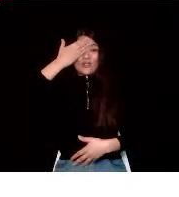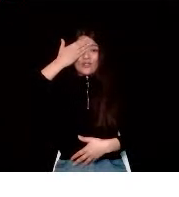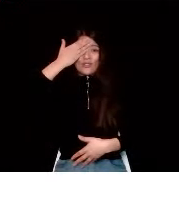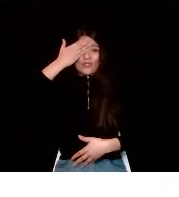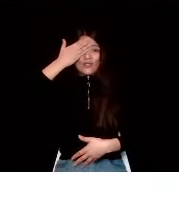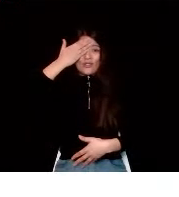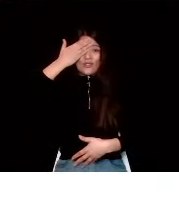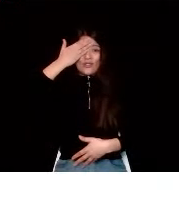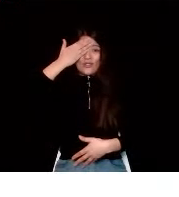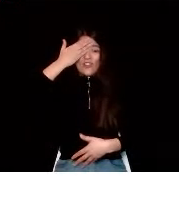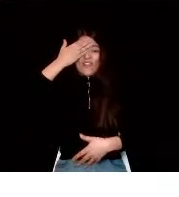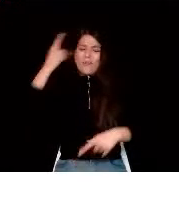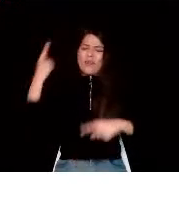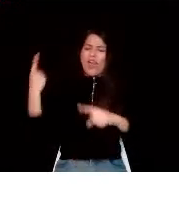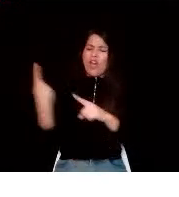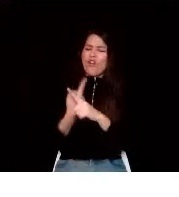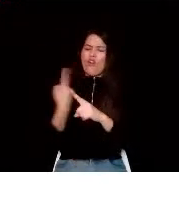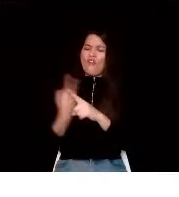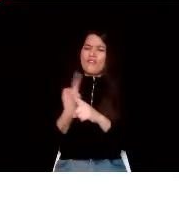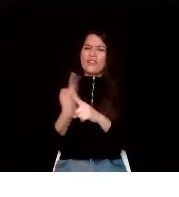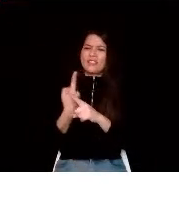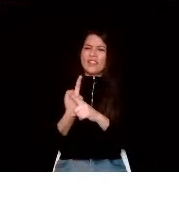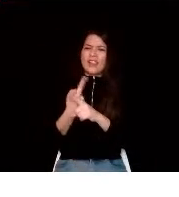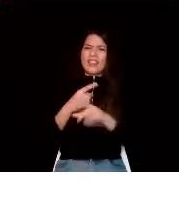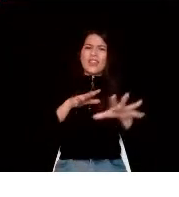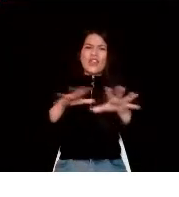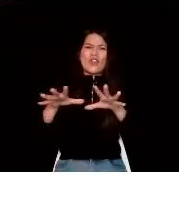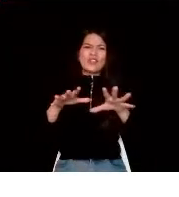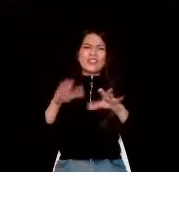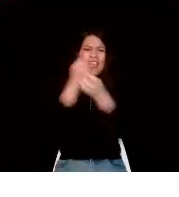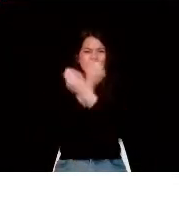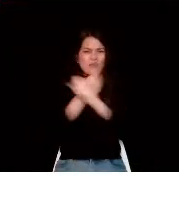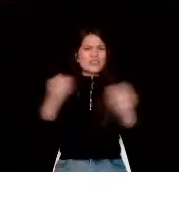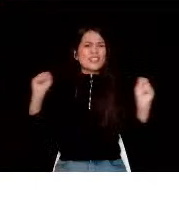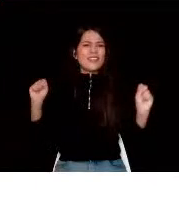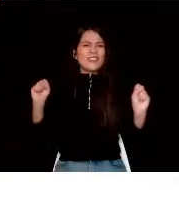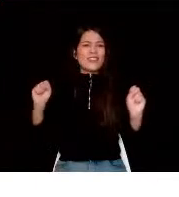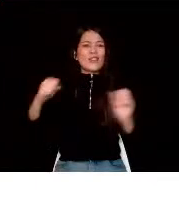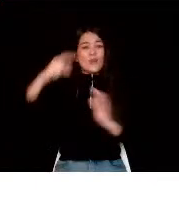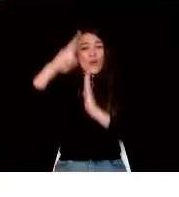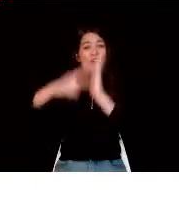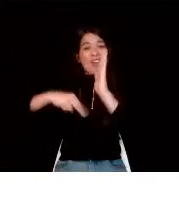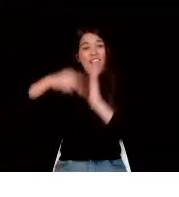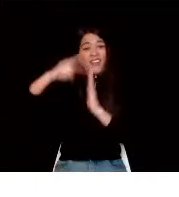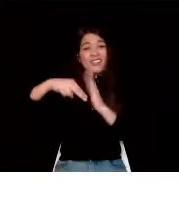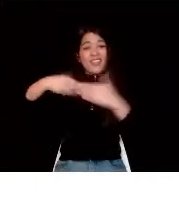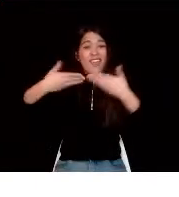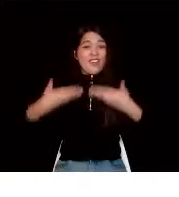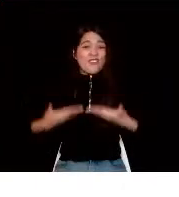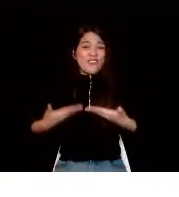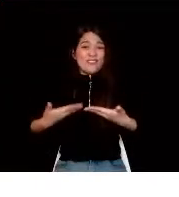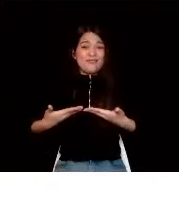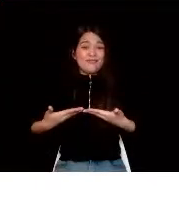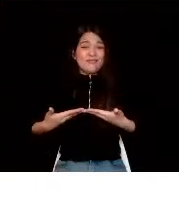We are going to talk about impossible things such as art at this moment in history. I'll be waiting for you.